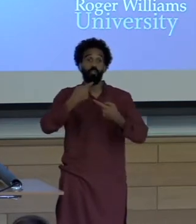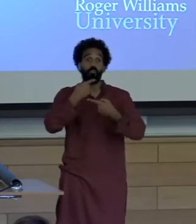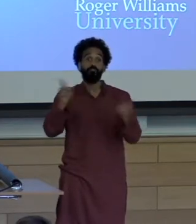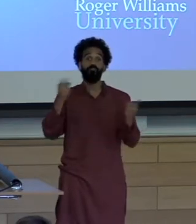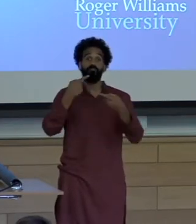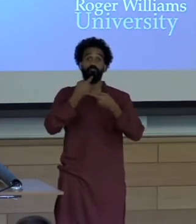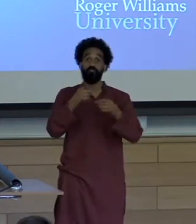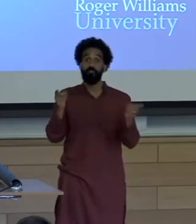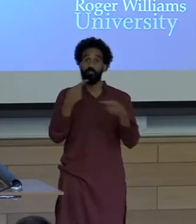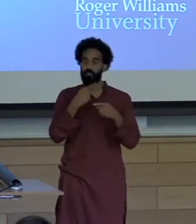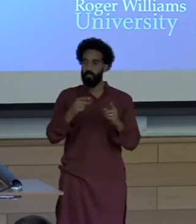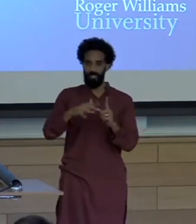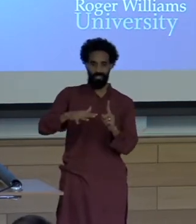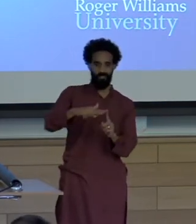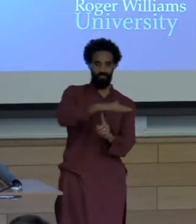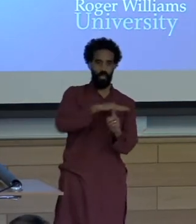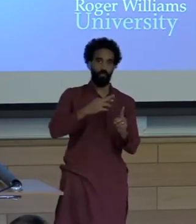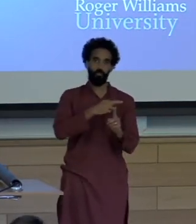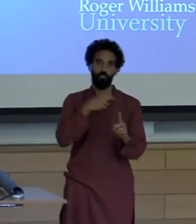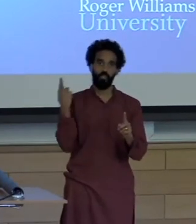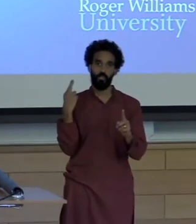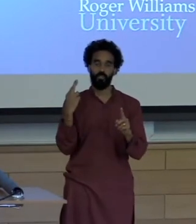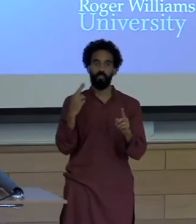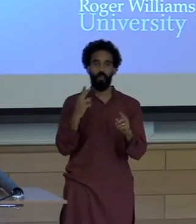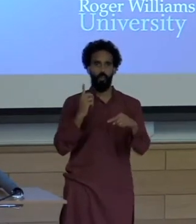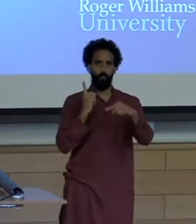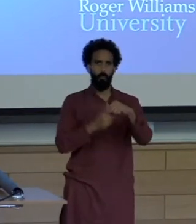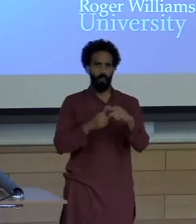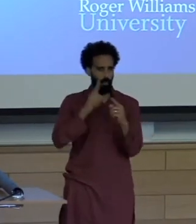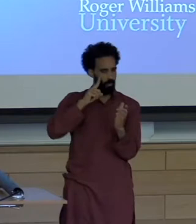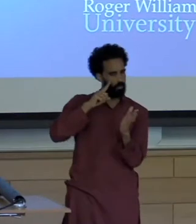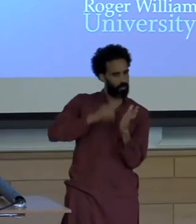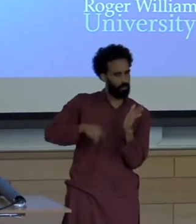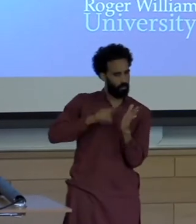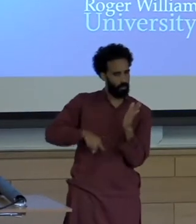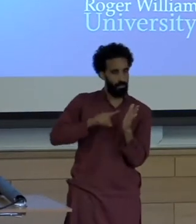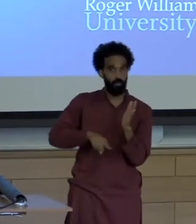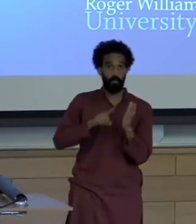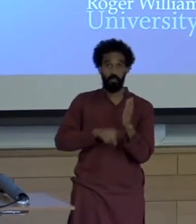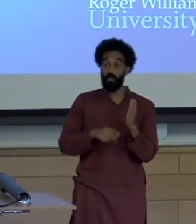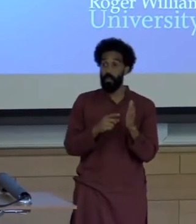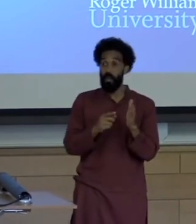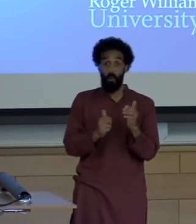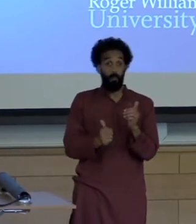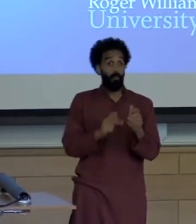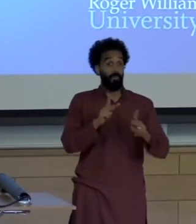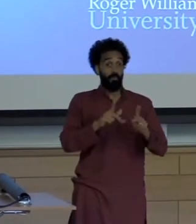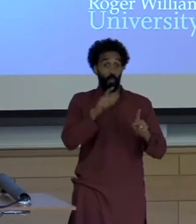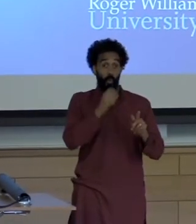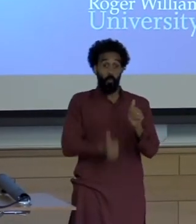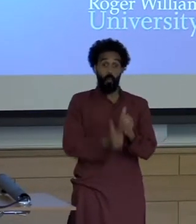While using a critical lens to show how those most affected are left out of the dominant narratives